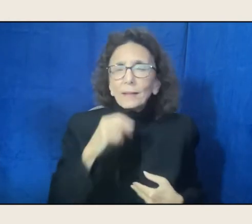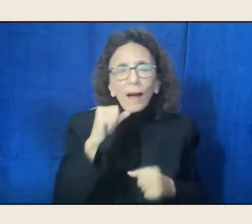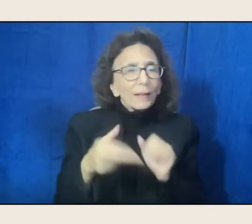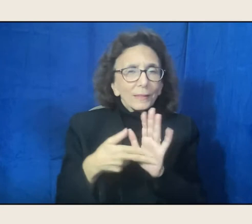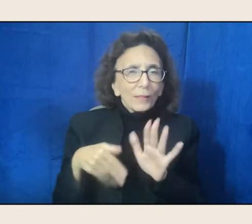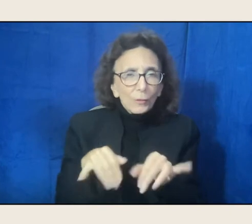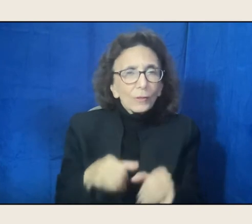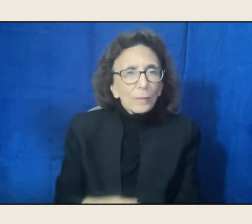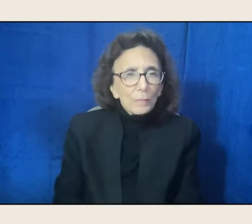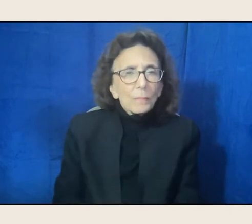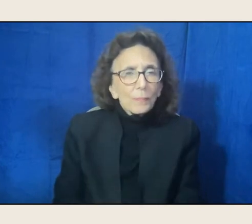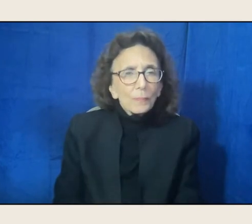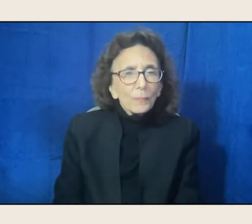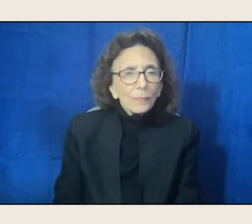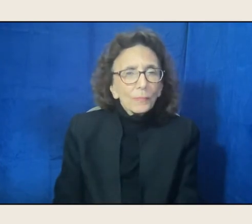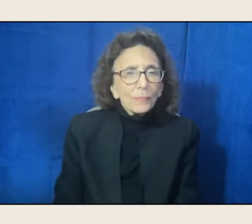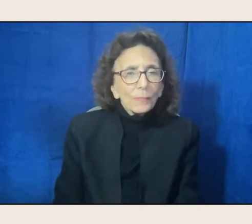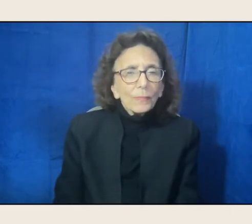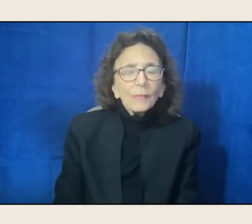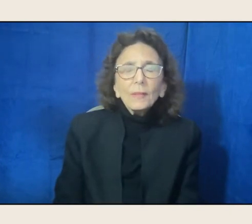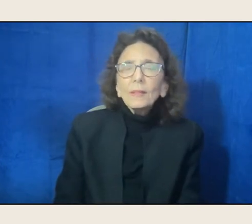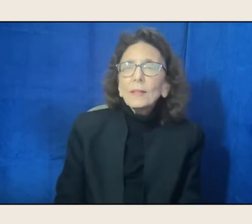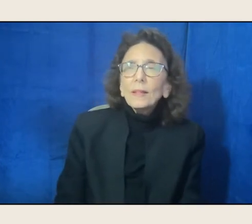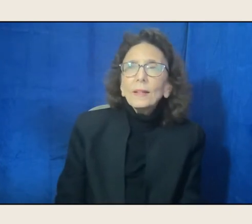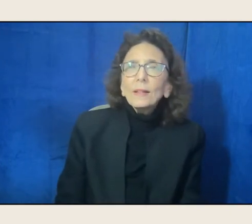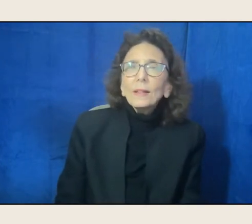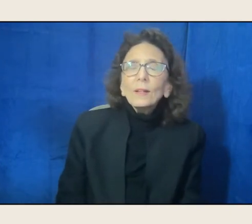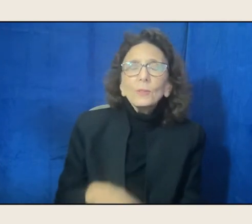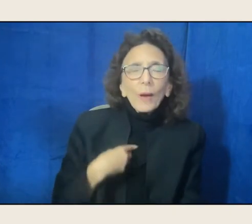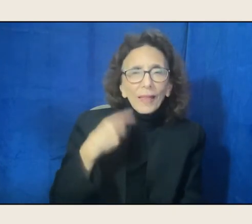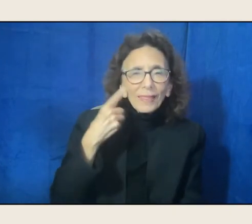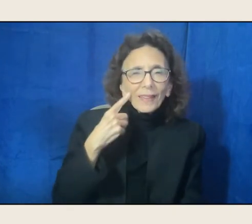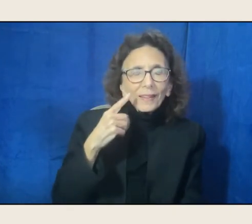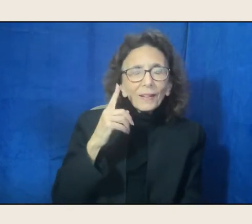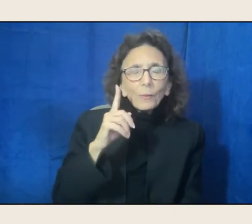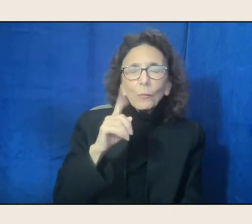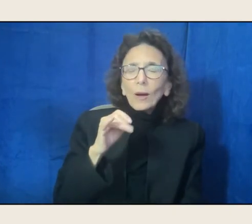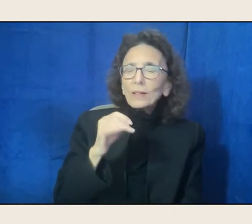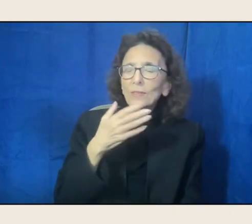And I think that's been one of the best things about the poet laureate position,